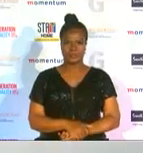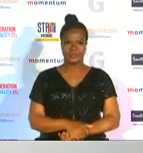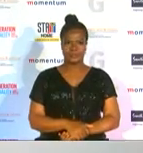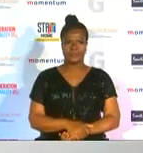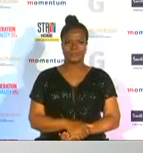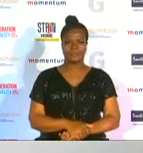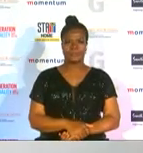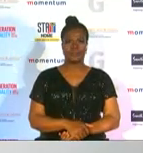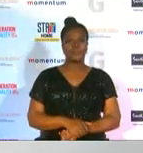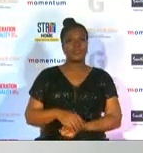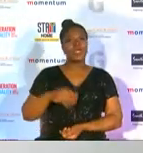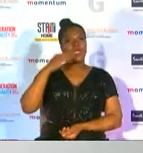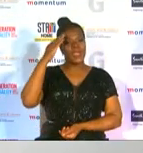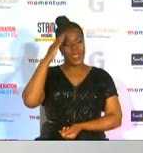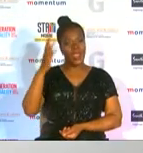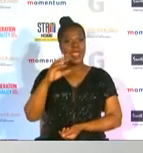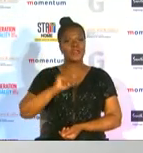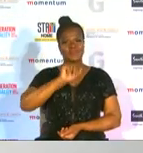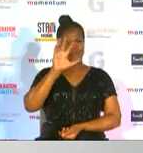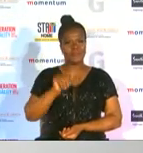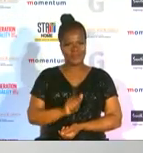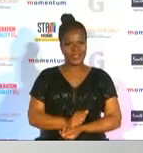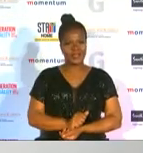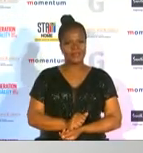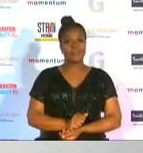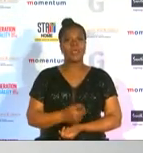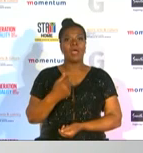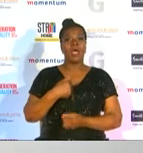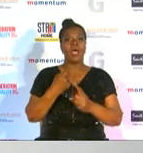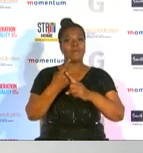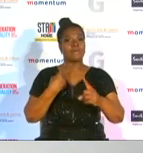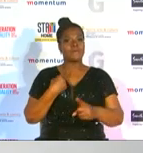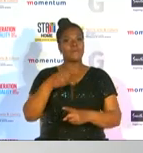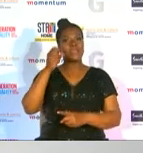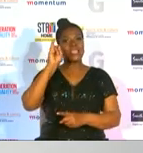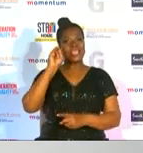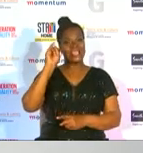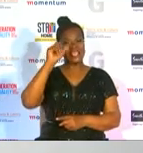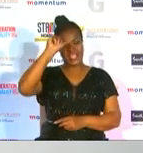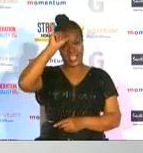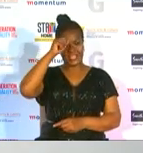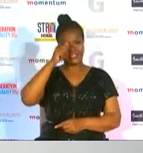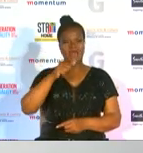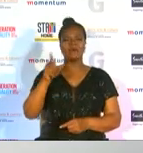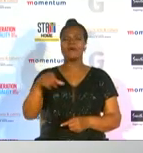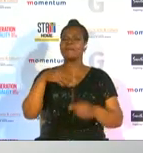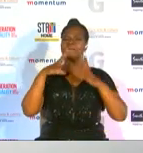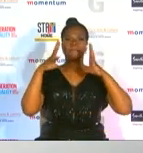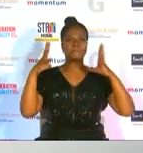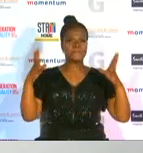south africa my name is and i'm speaking to you from uganda first of all i'd like to say a big massive congratulations